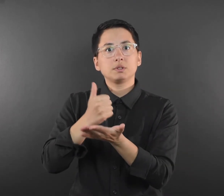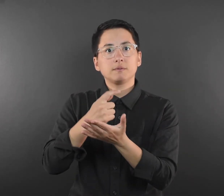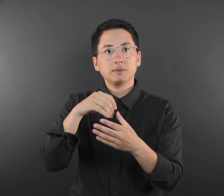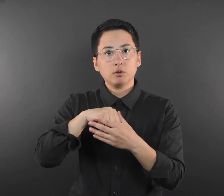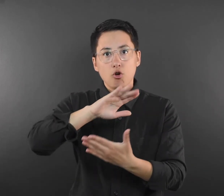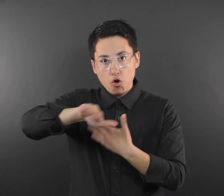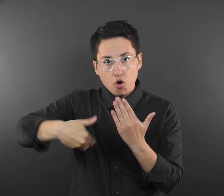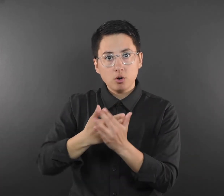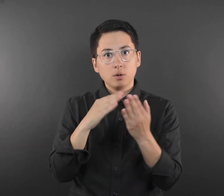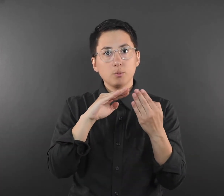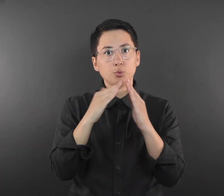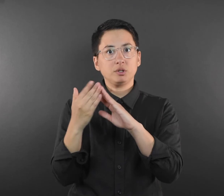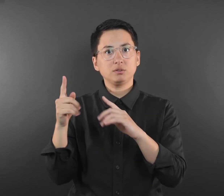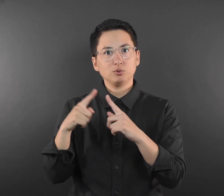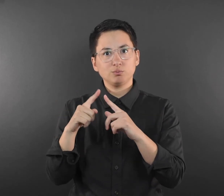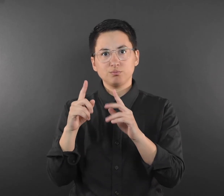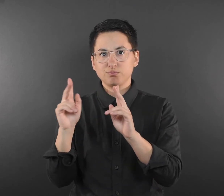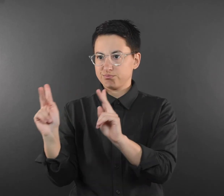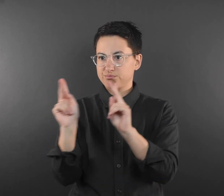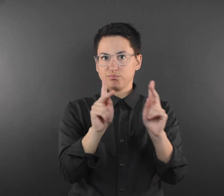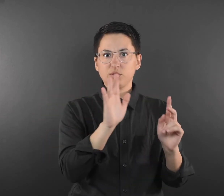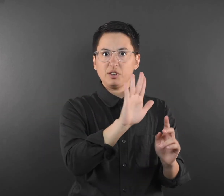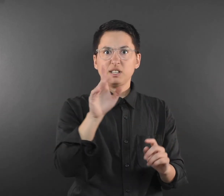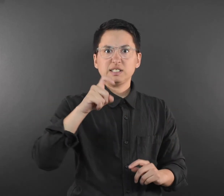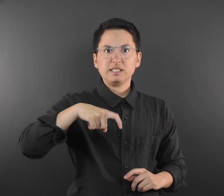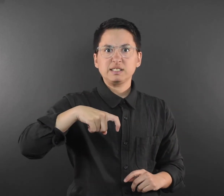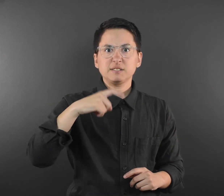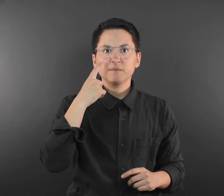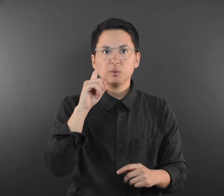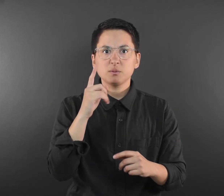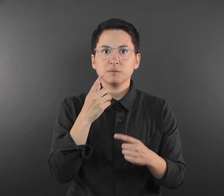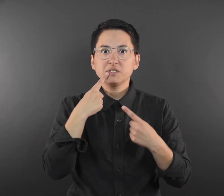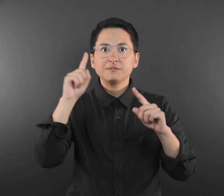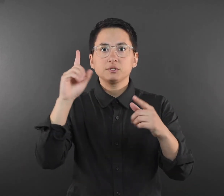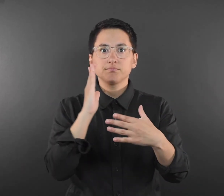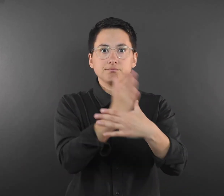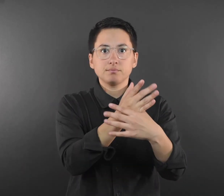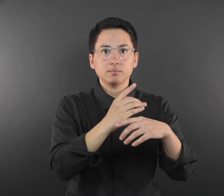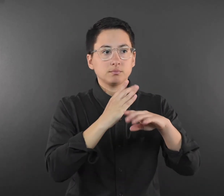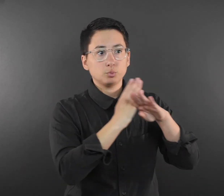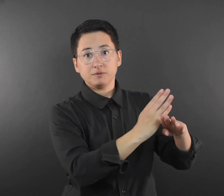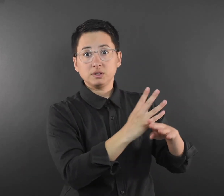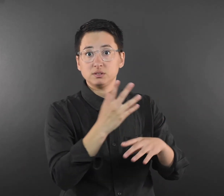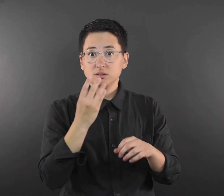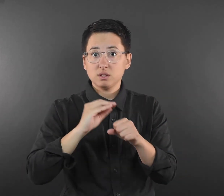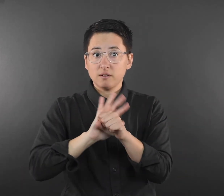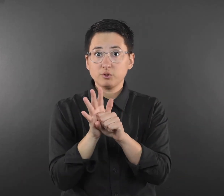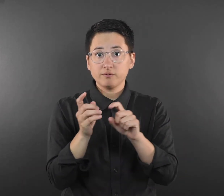to their need for effective interventions that can prevent excess COVID-19 deaths.